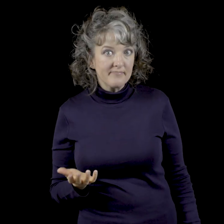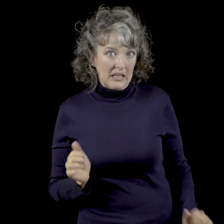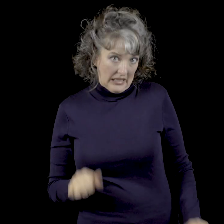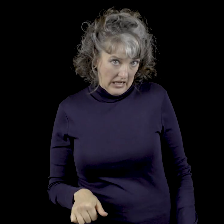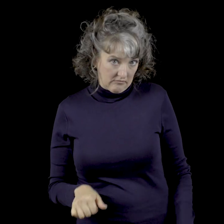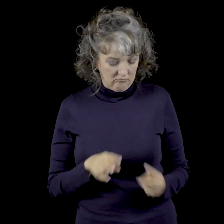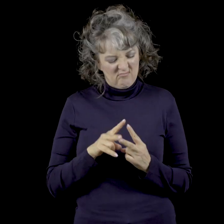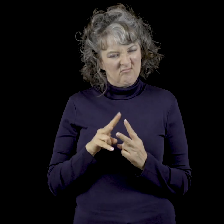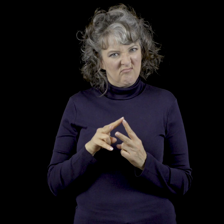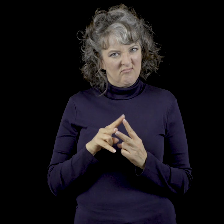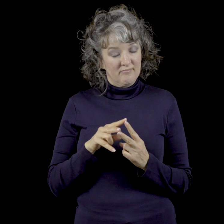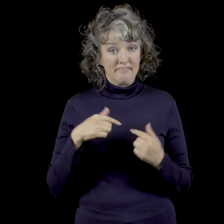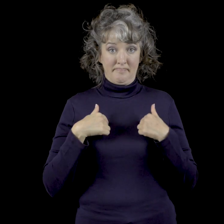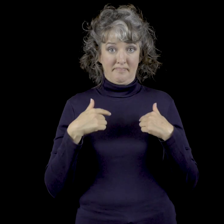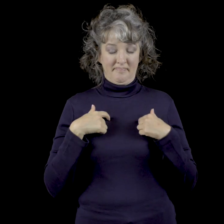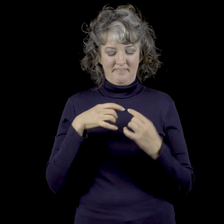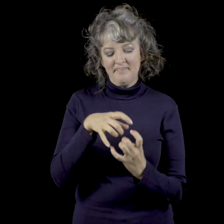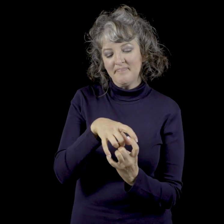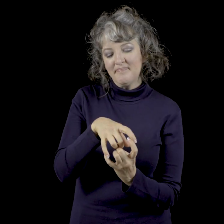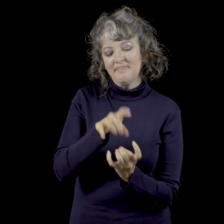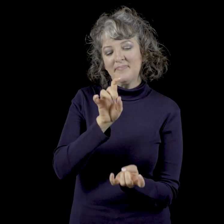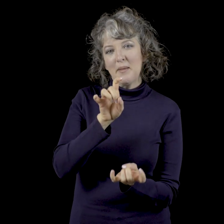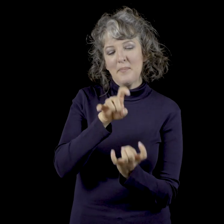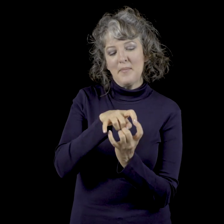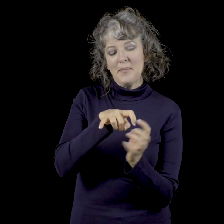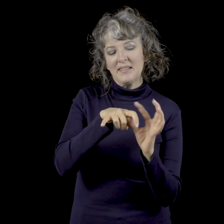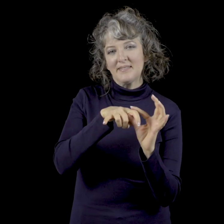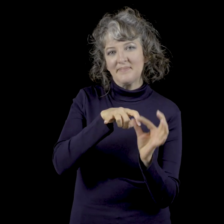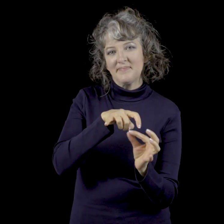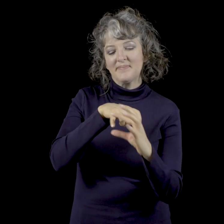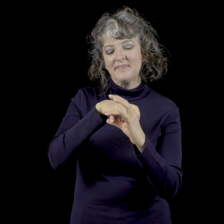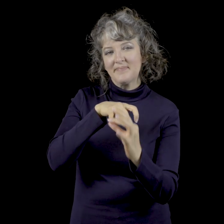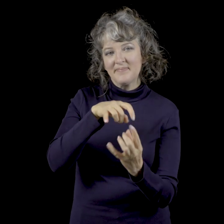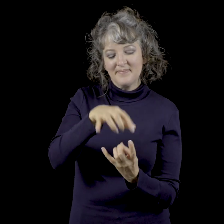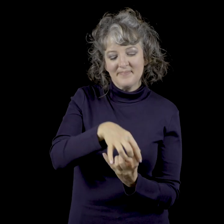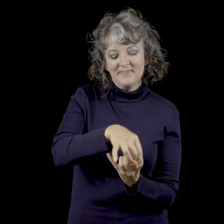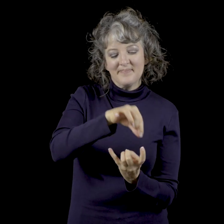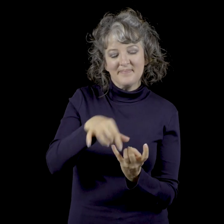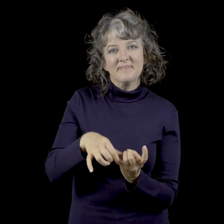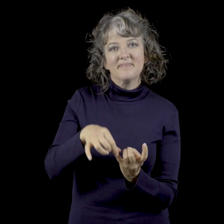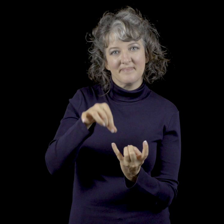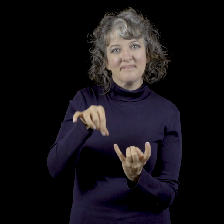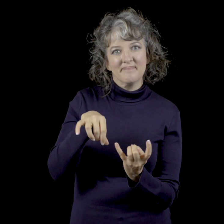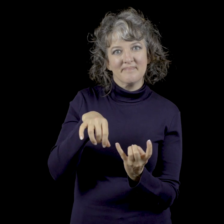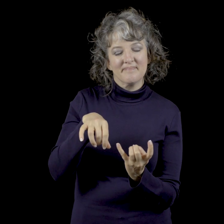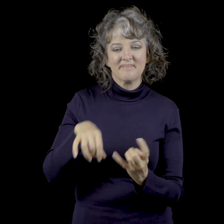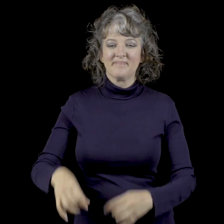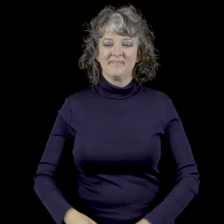Either is totally acceptable. I will be focused on the ivory tusks.